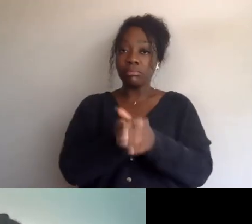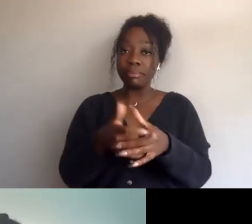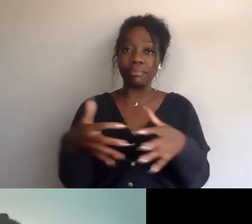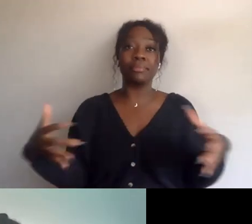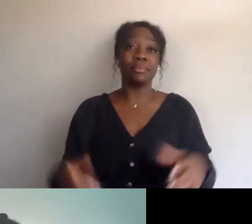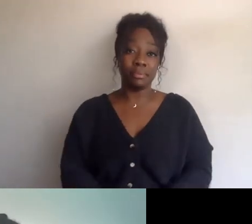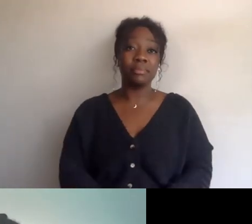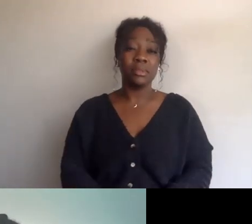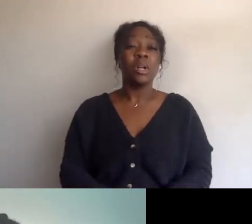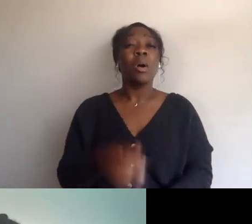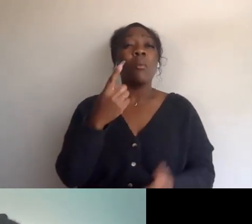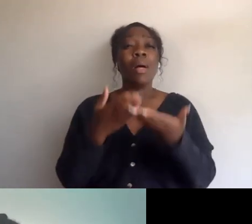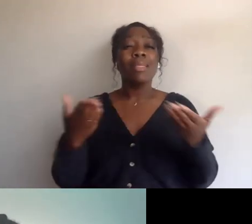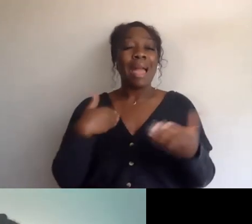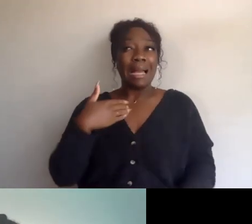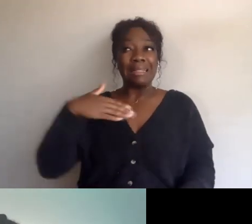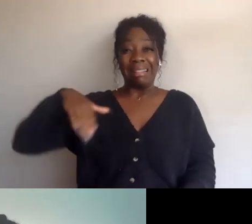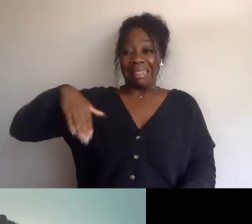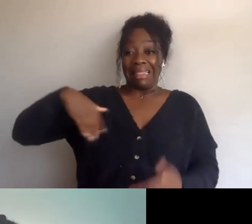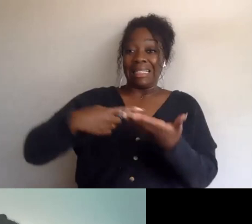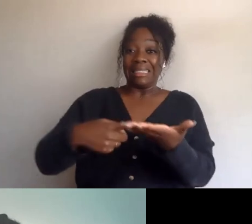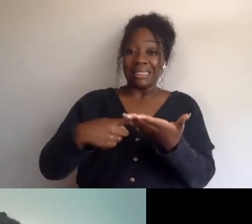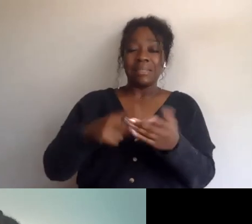in this class, I did a little bit with that solidarity talk,